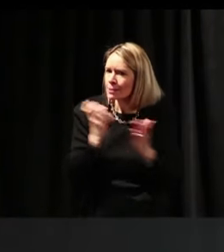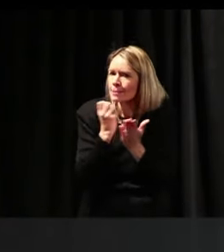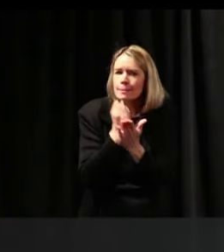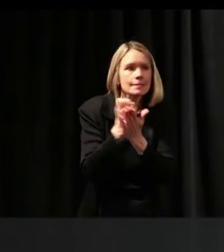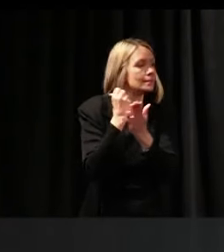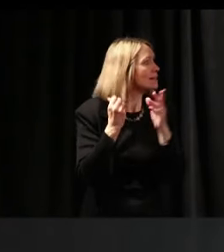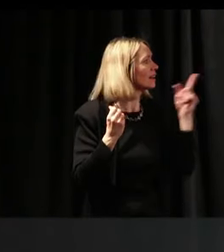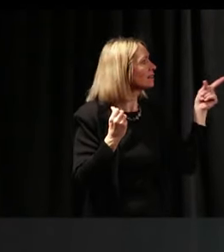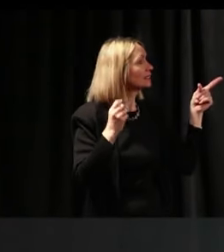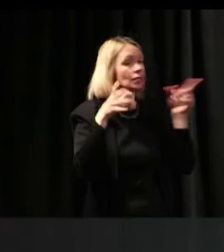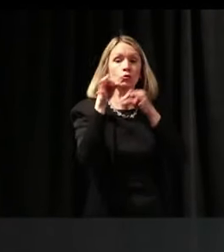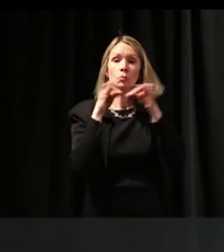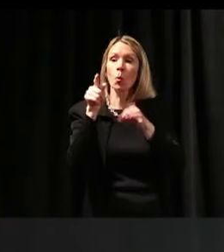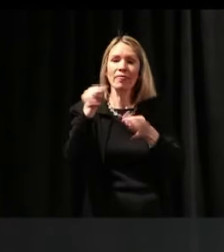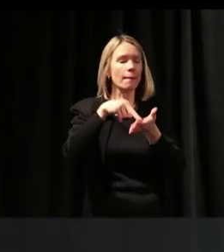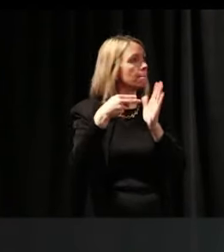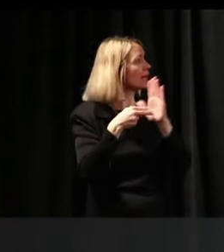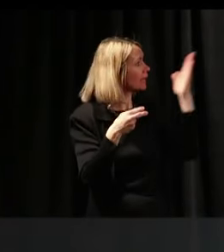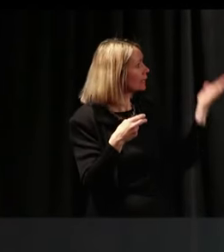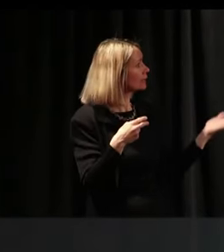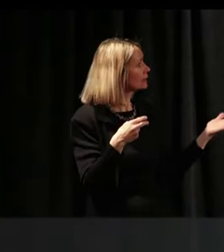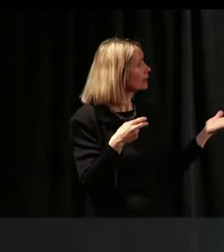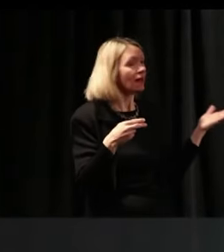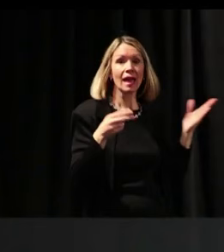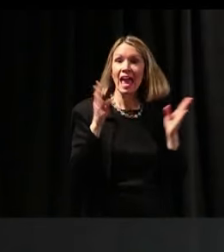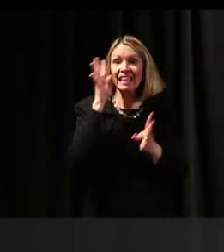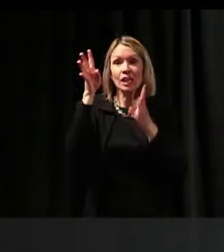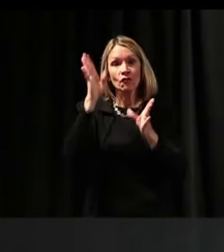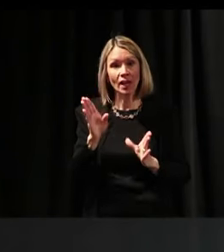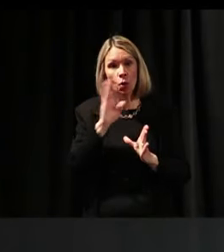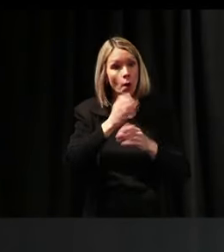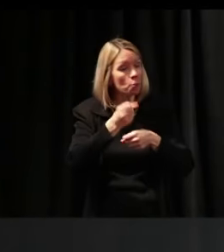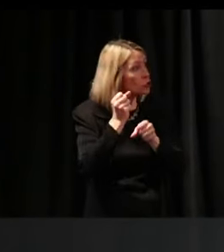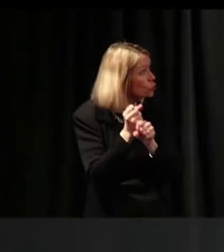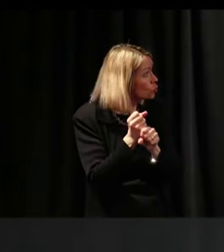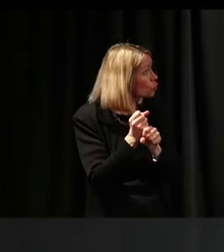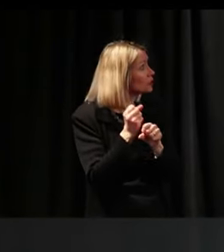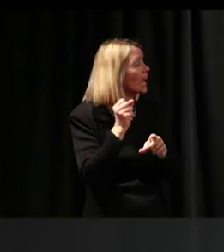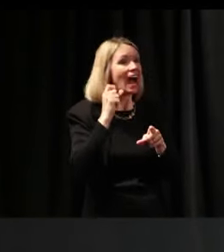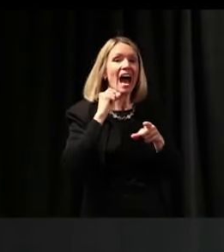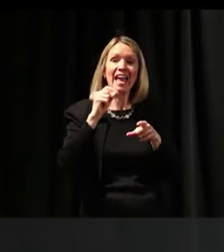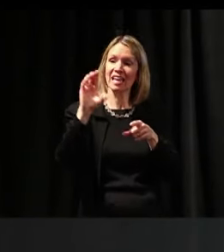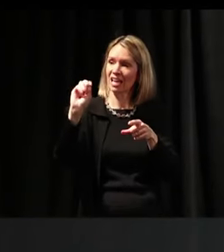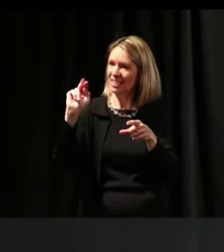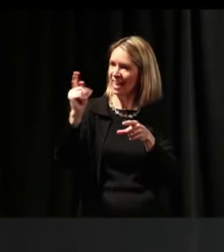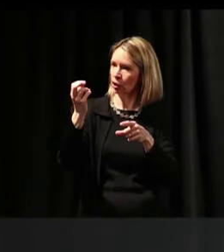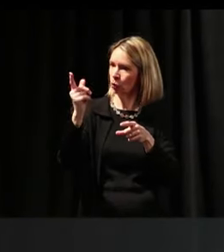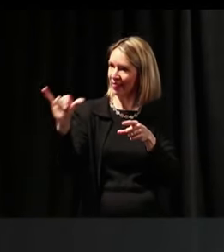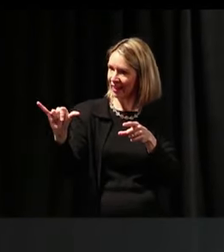of what that means. An innovator will produce a contextually appropriate product,